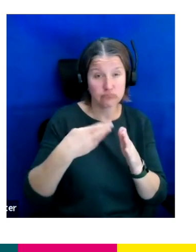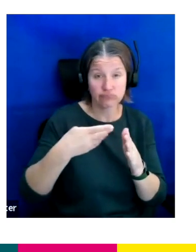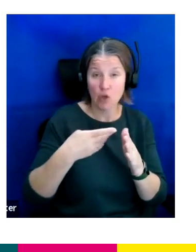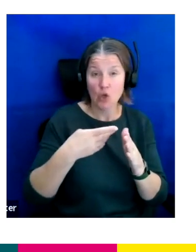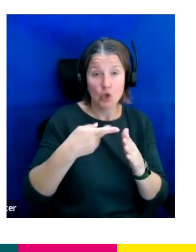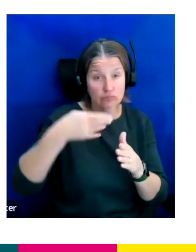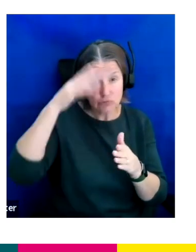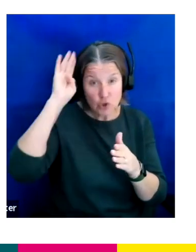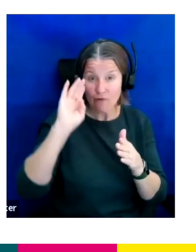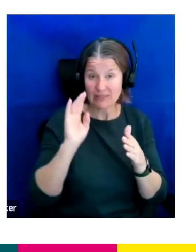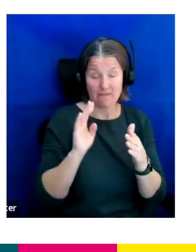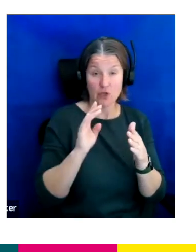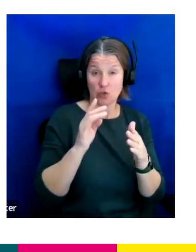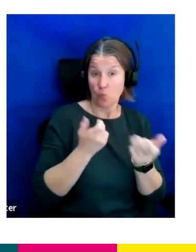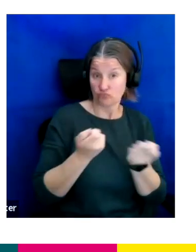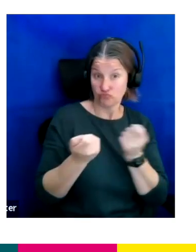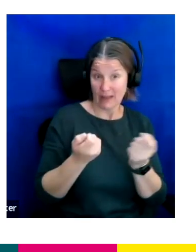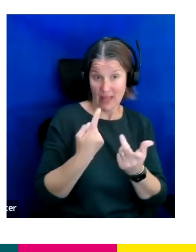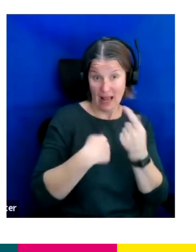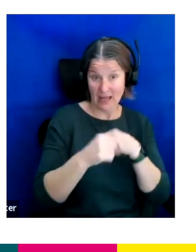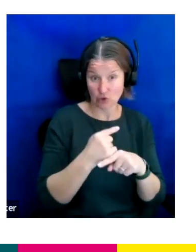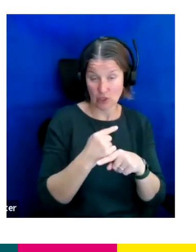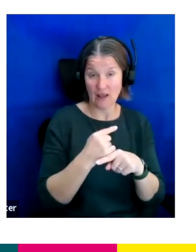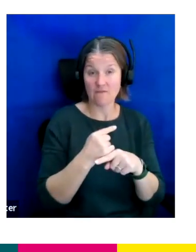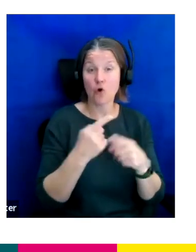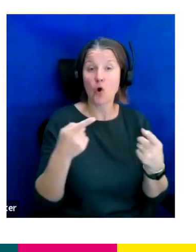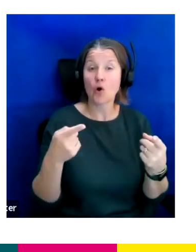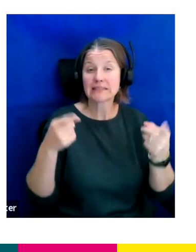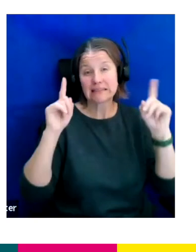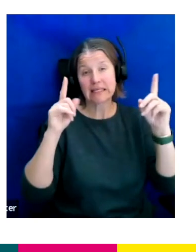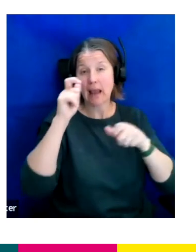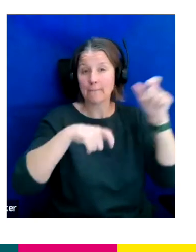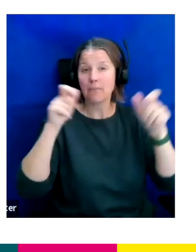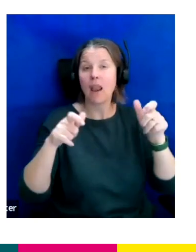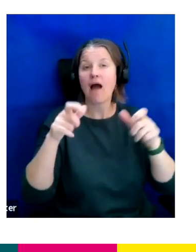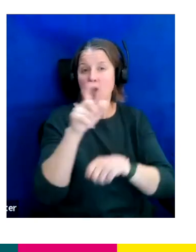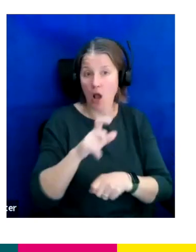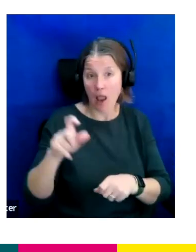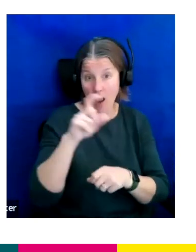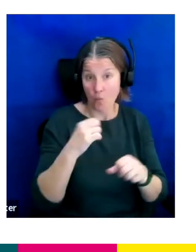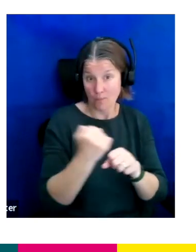We ran this last year for senior people of colour across ITV and we will be starting